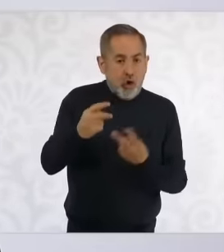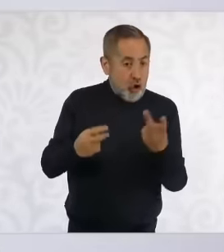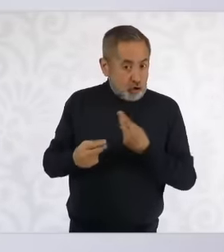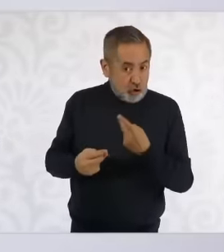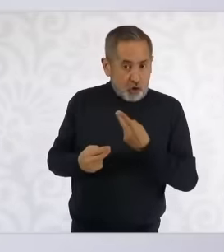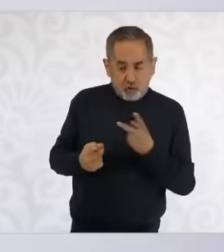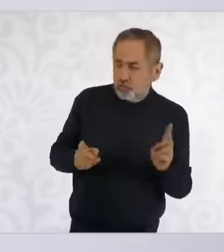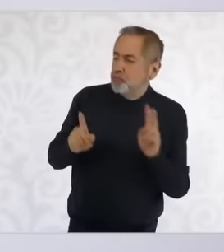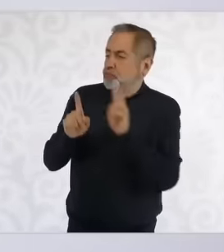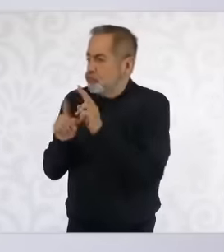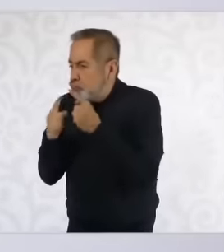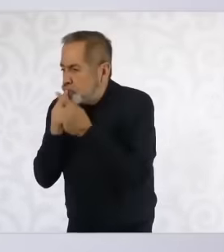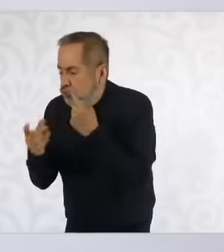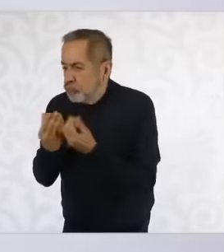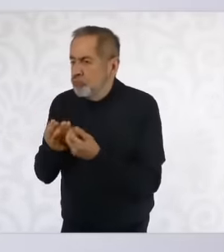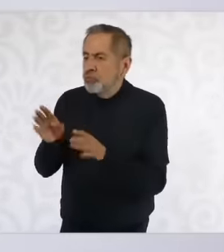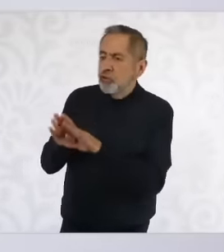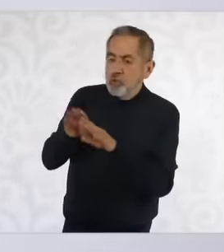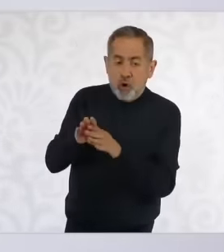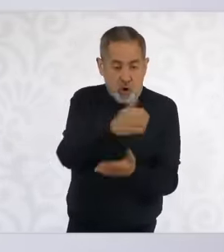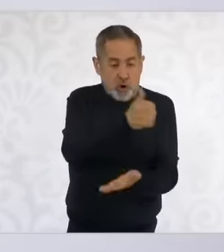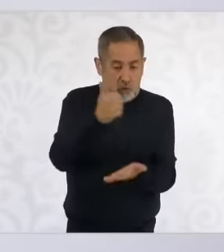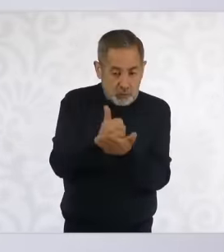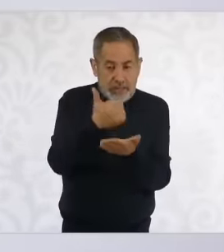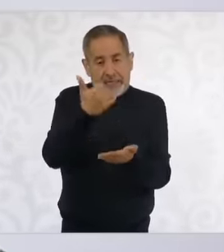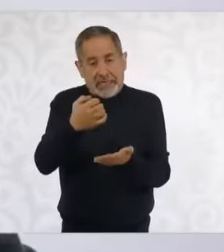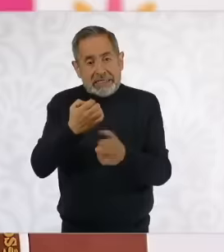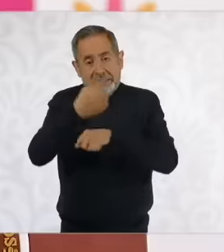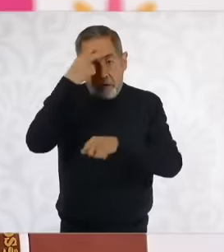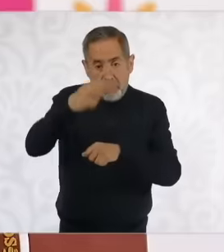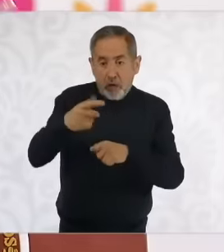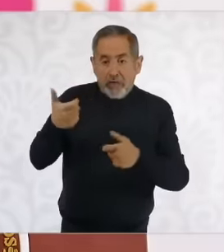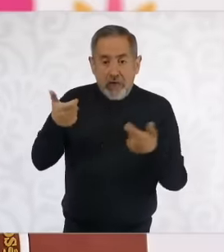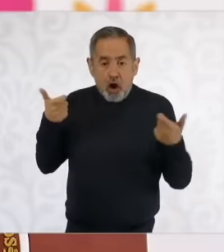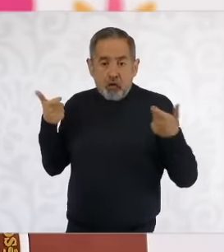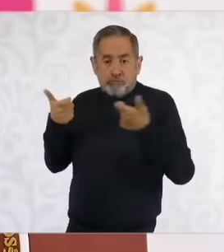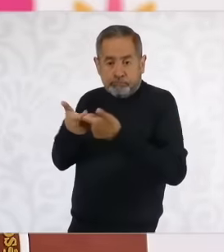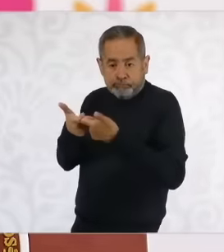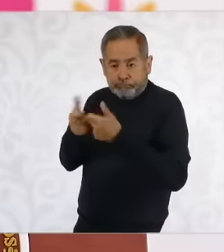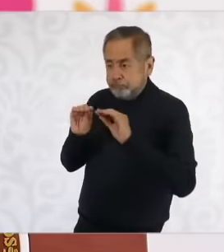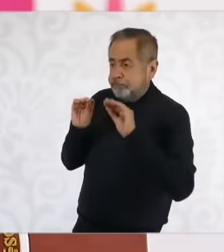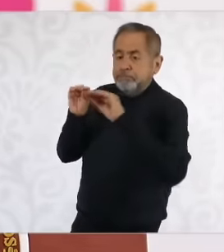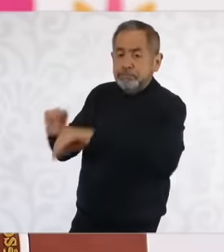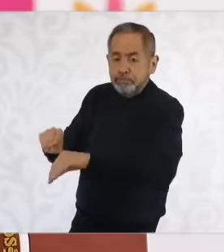part of the resources of the city and the State of Mexico would be invested in Michoacán for the first